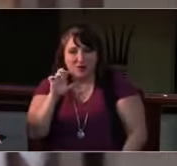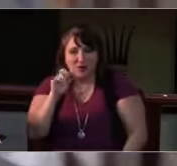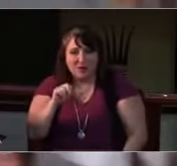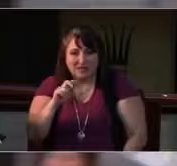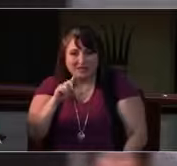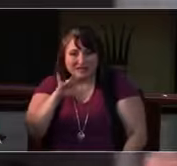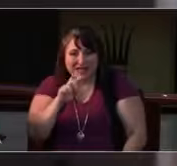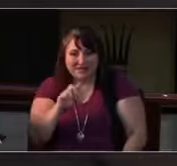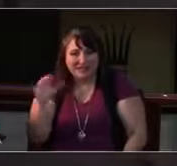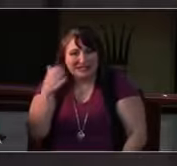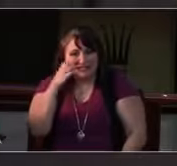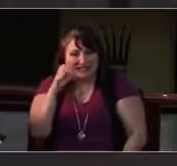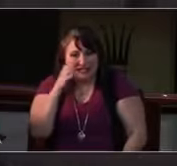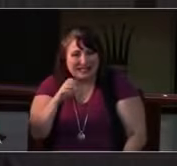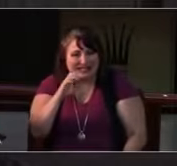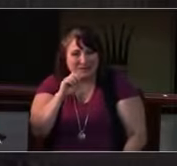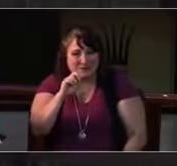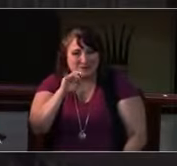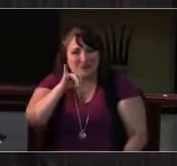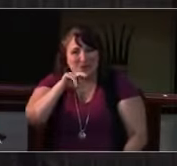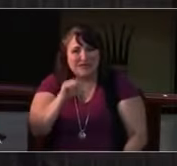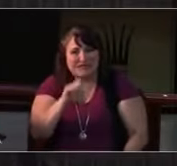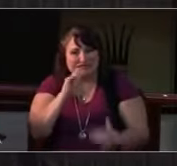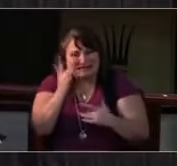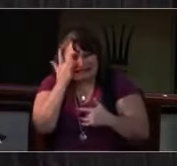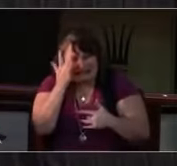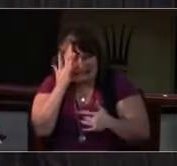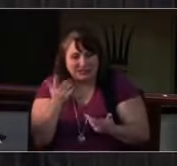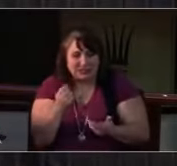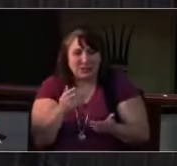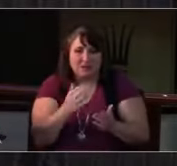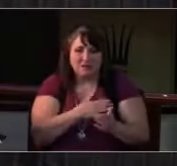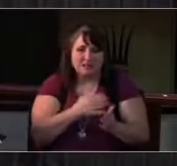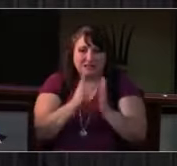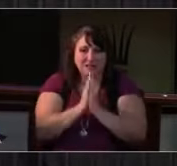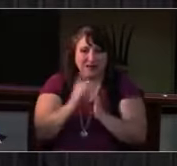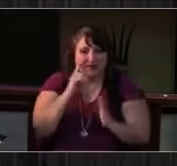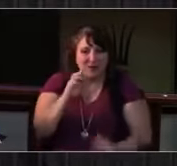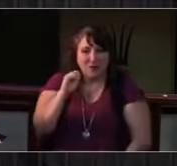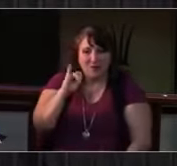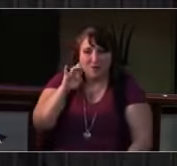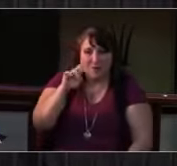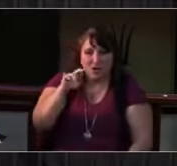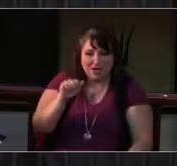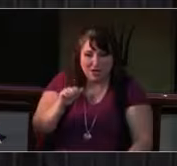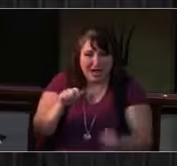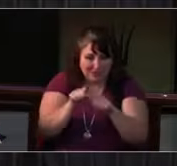and I thank God for each and every one of you, for making that possible.